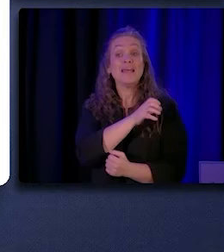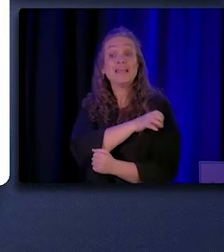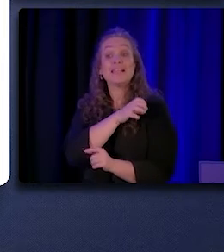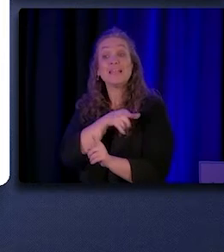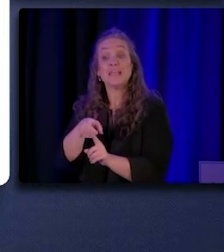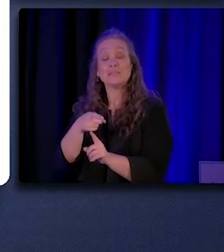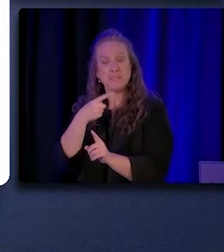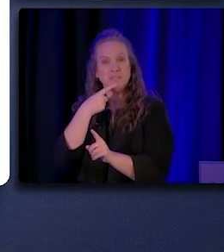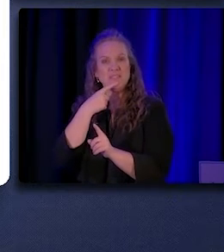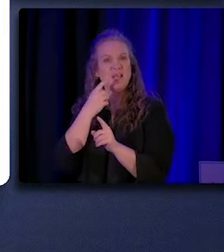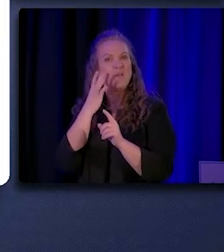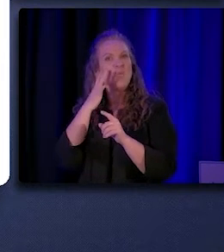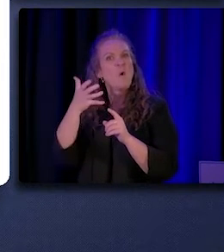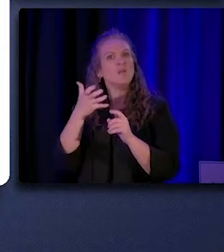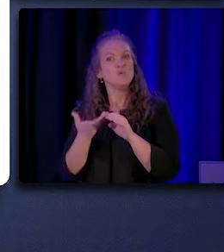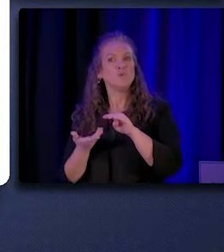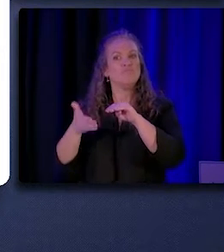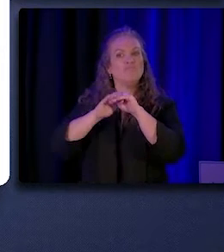than three times CHW/Ps than planned.